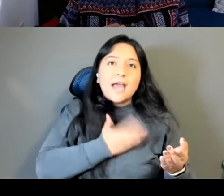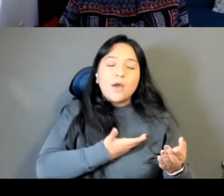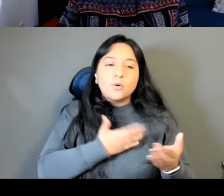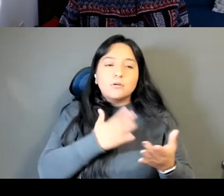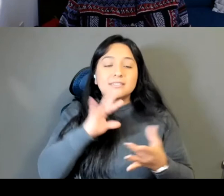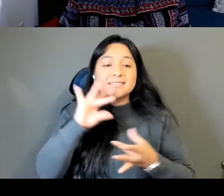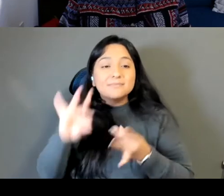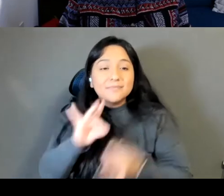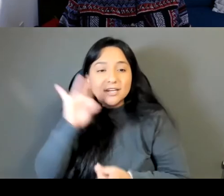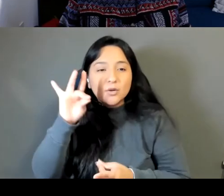they were already here.